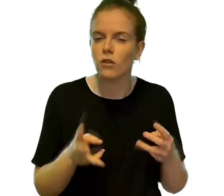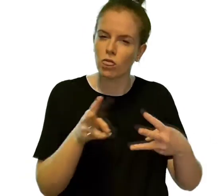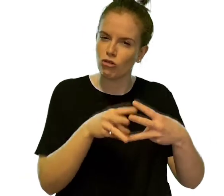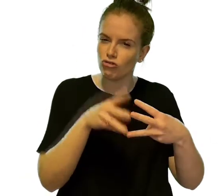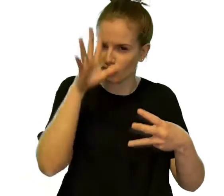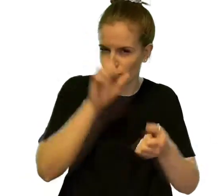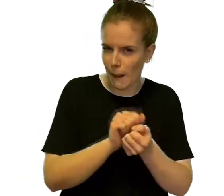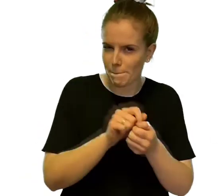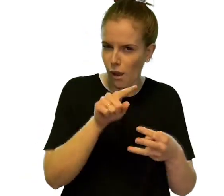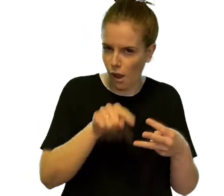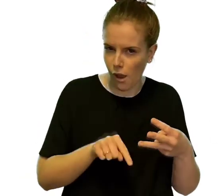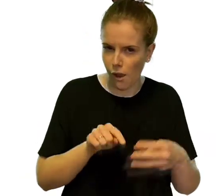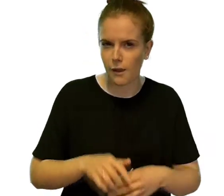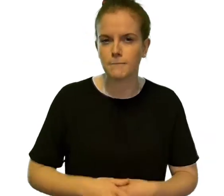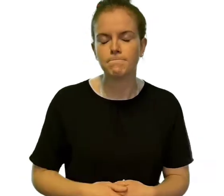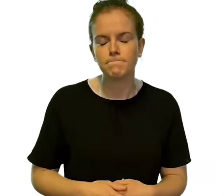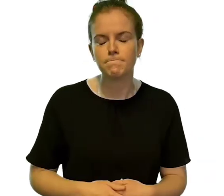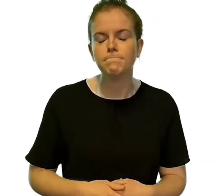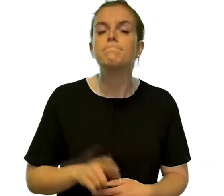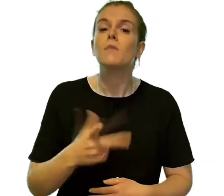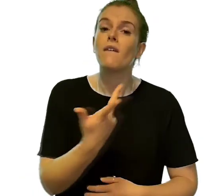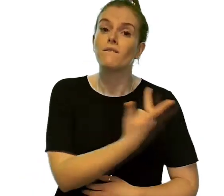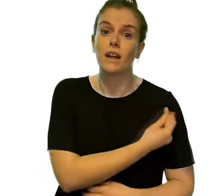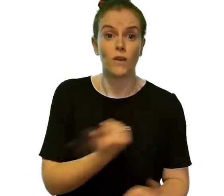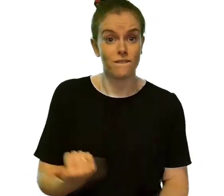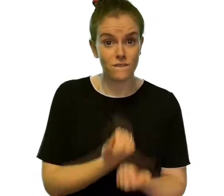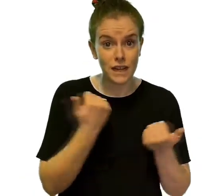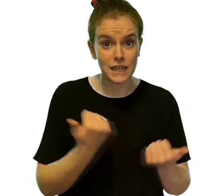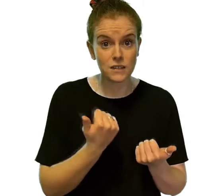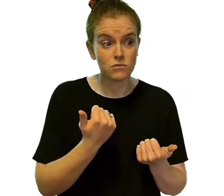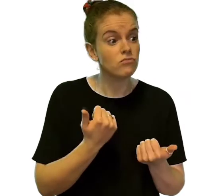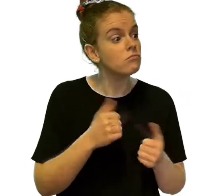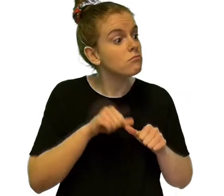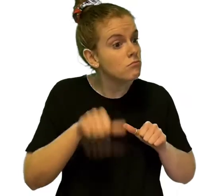After your vaccination you can go back to your normal routines.